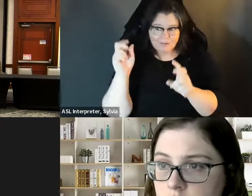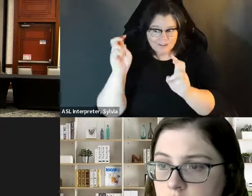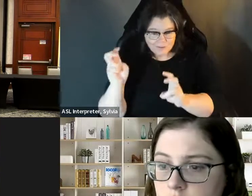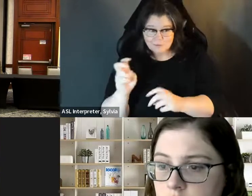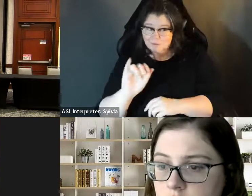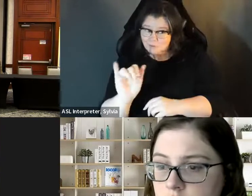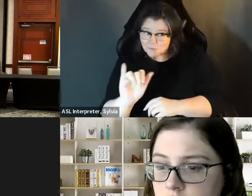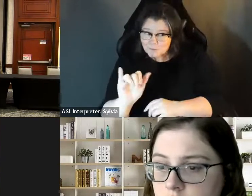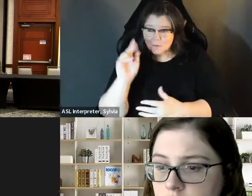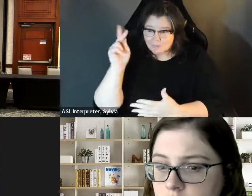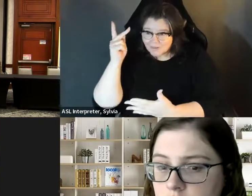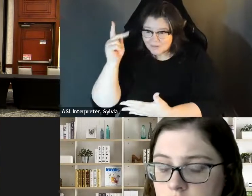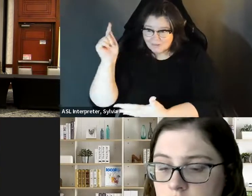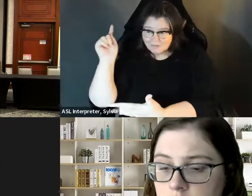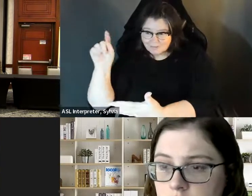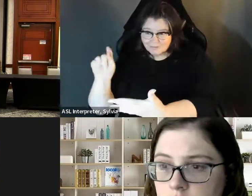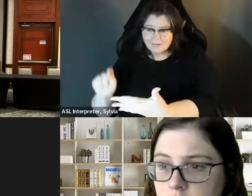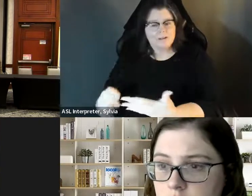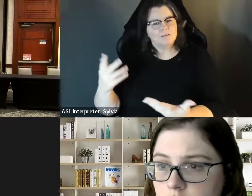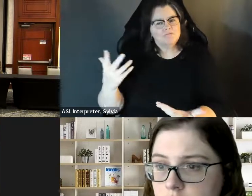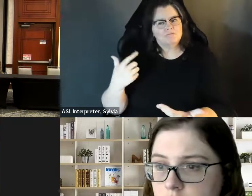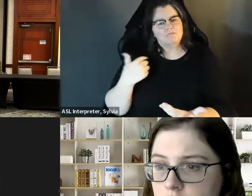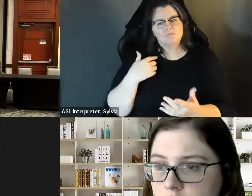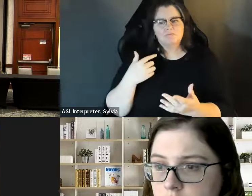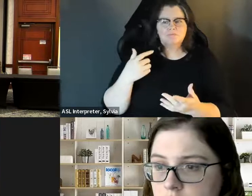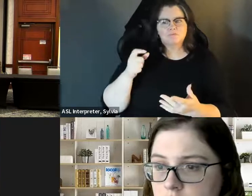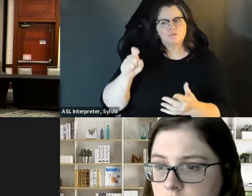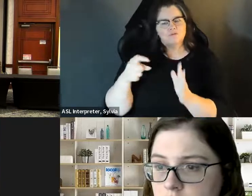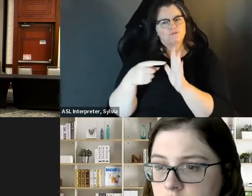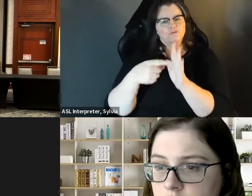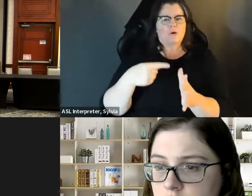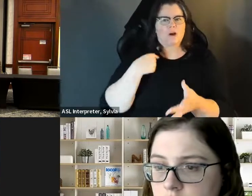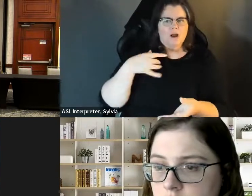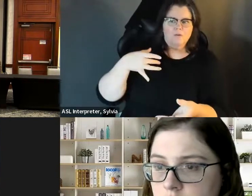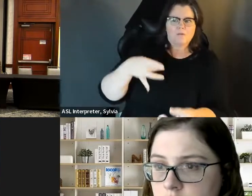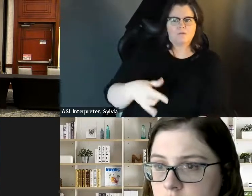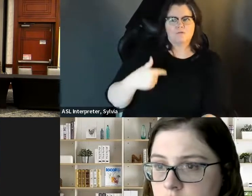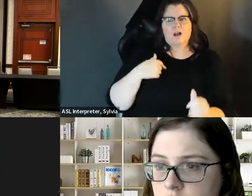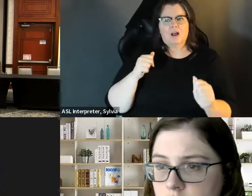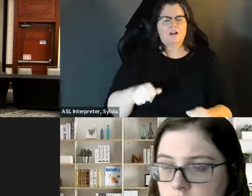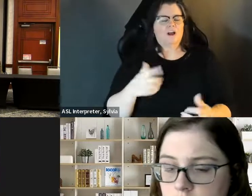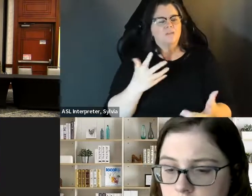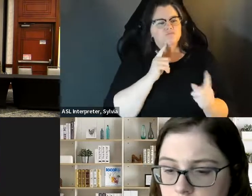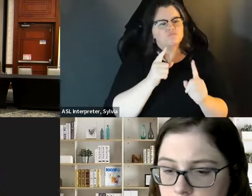is there but showing that you' re capable of knowing all of But showing that you're capable of knowing all of this other information, and being able to articulate, and and about all of those sub that's really gonna make the difference. this other information and being able to articulate and -